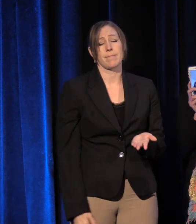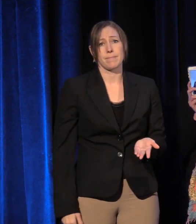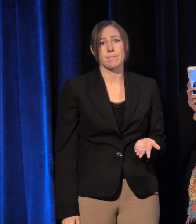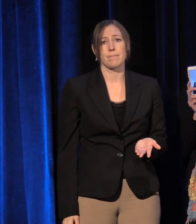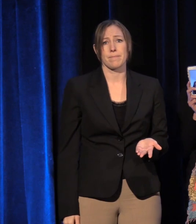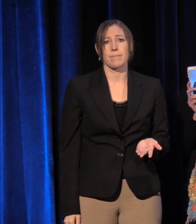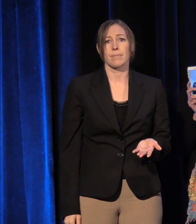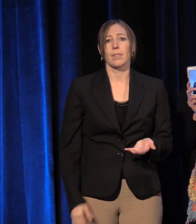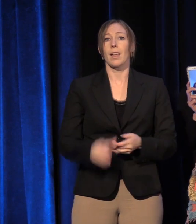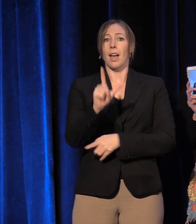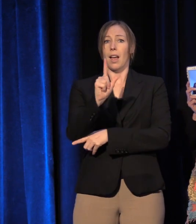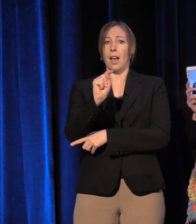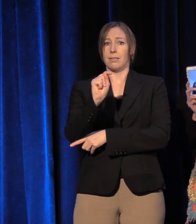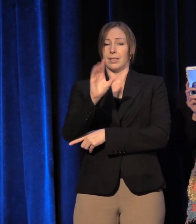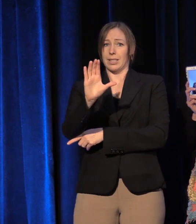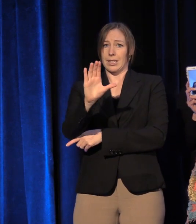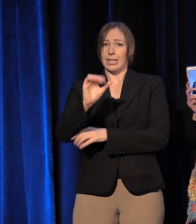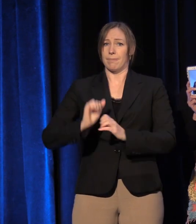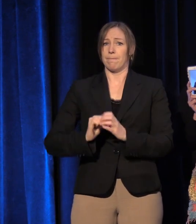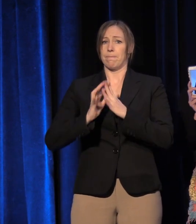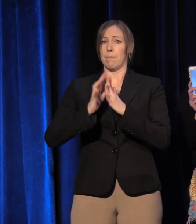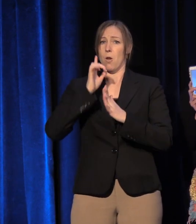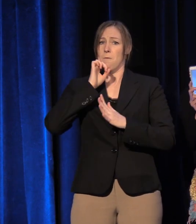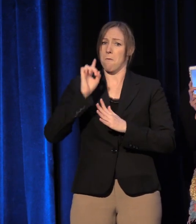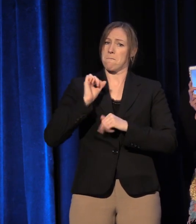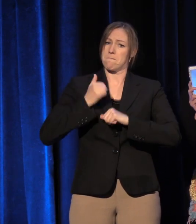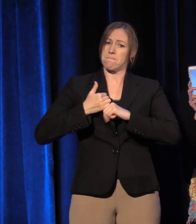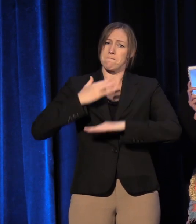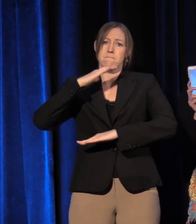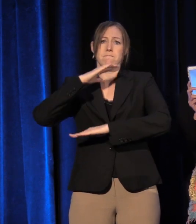The LTC was founded to make our own table, instead of waiting to be invited to join one.